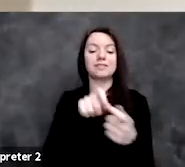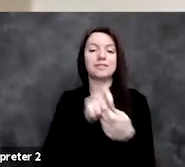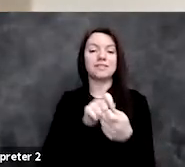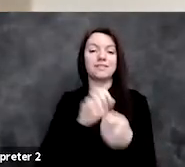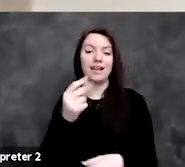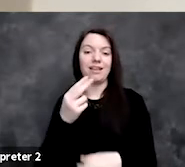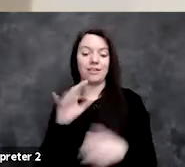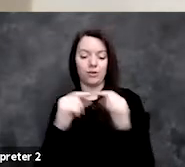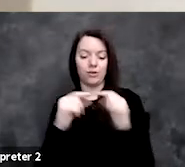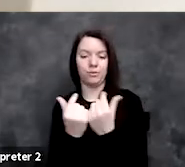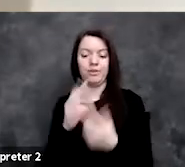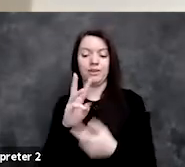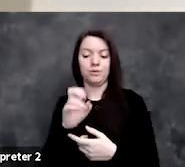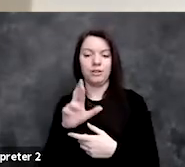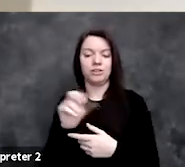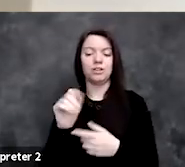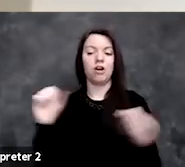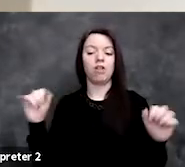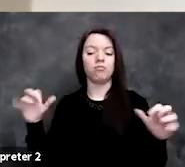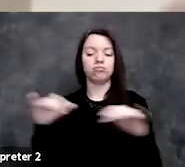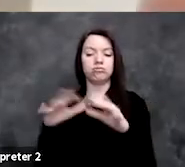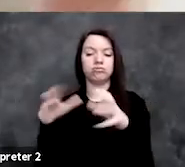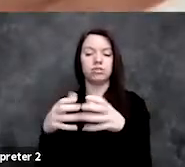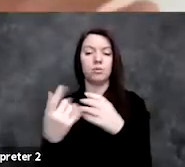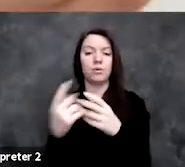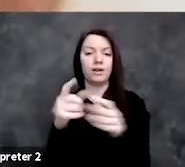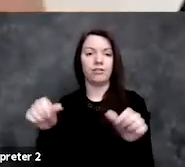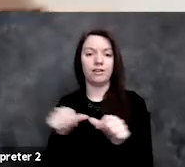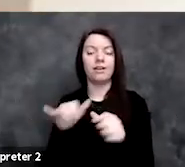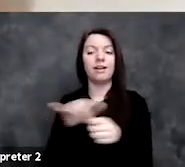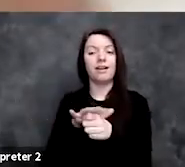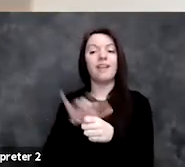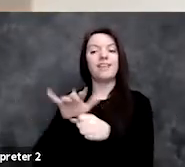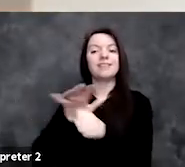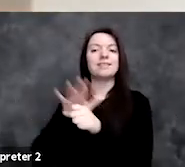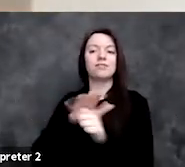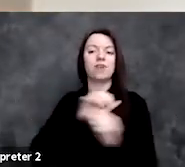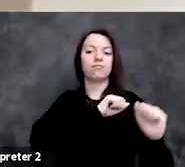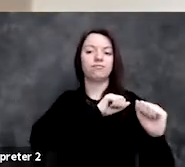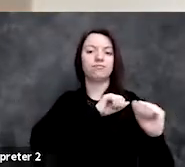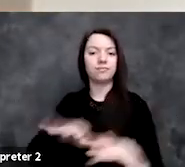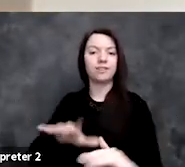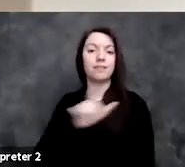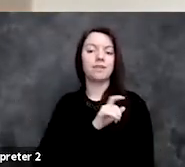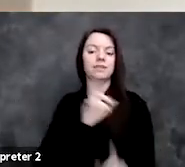these Uighurs, are in one area at a time, and that's enough to alert police to go to that area.